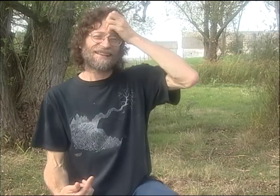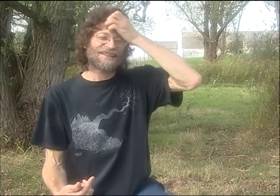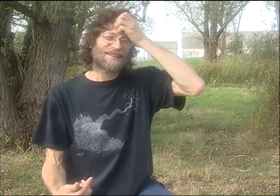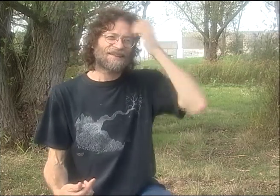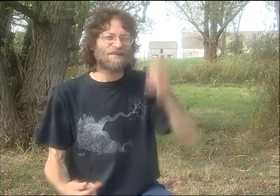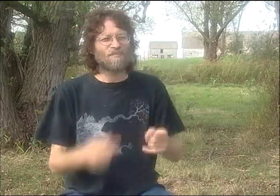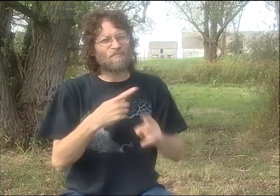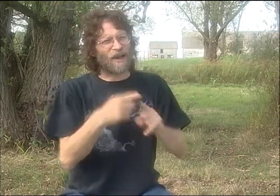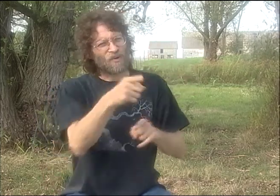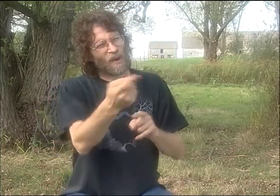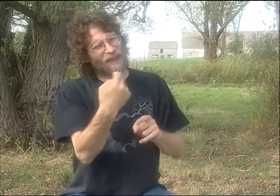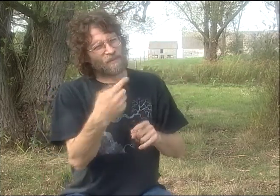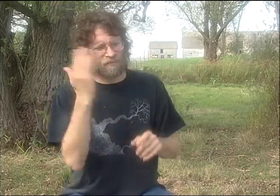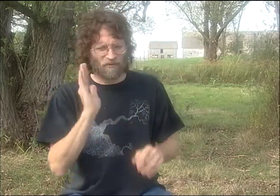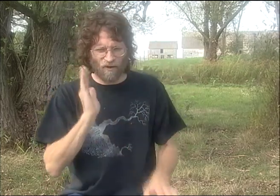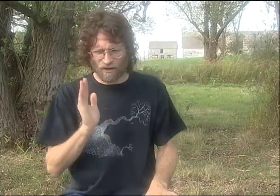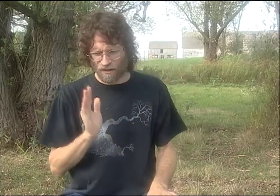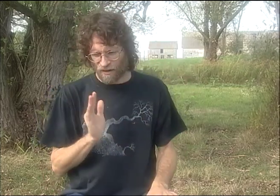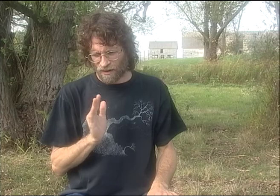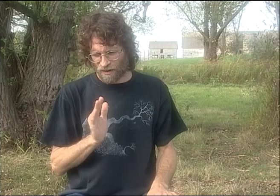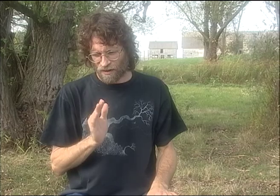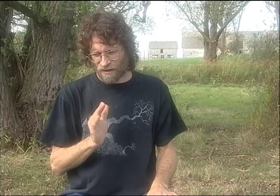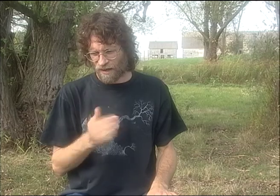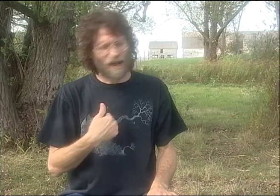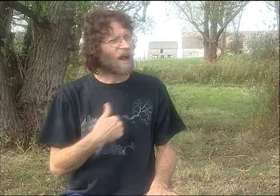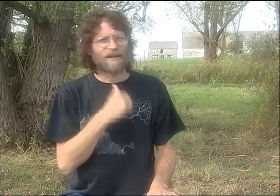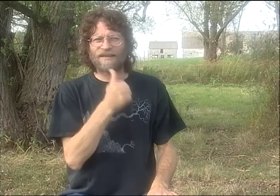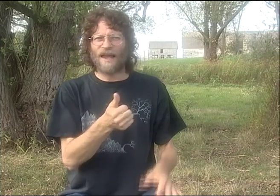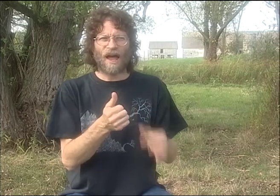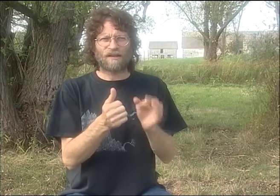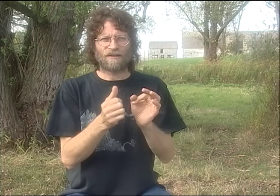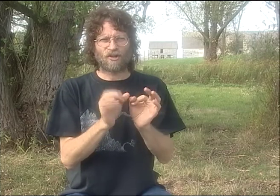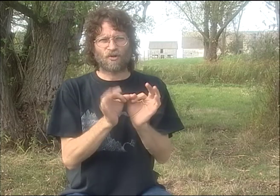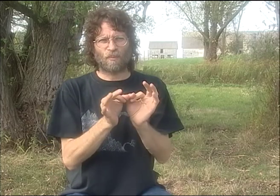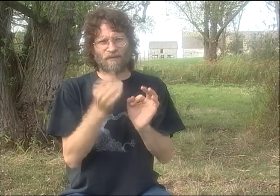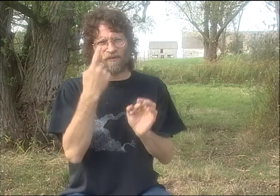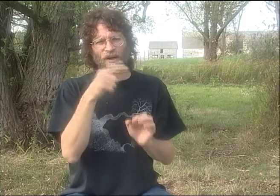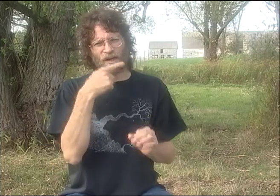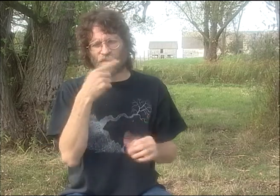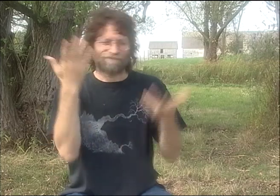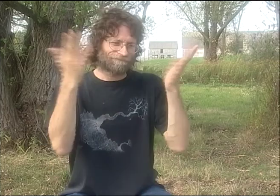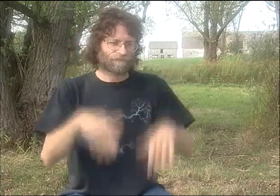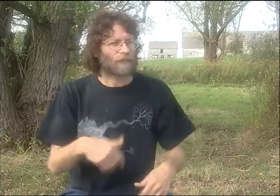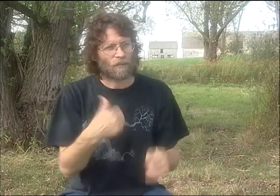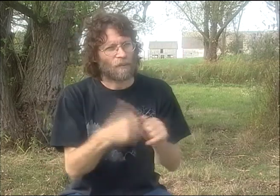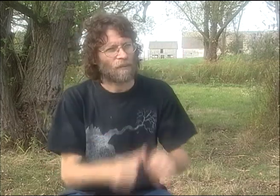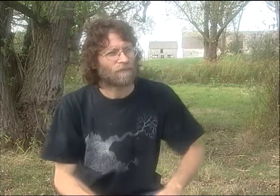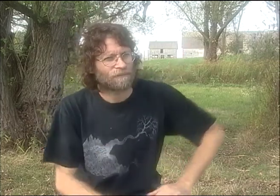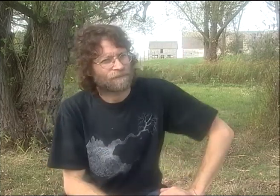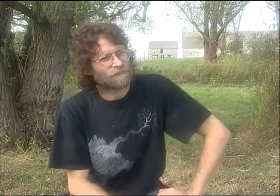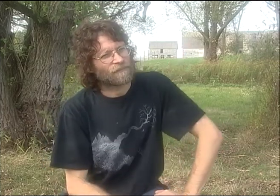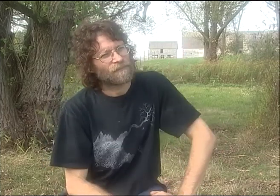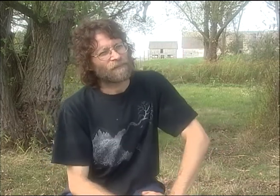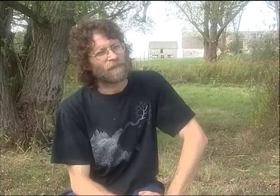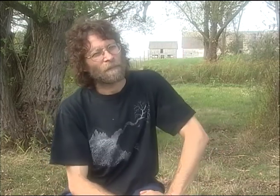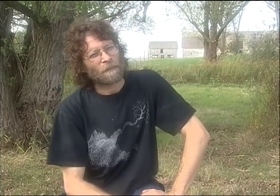MY OWN IDEAS ARE BEING USED AGAINST ME." BUT YOU ASKED ME SOMETHING BEFORE. WHAT WAS IT? UH, NO.